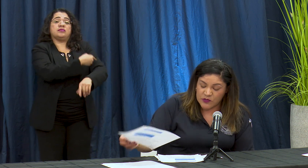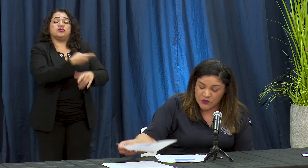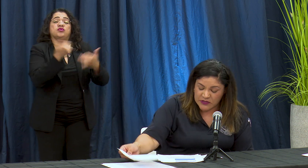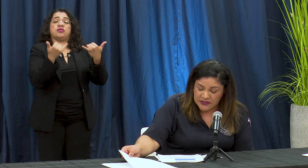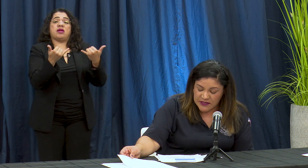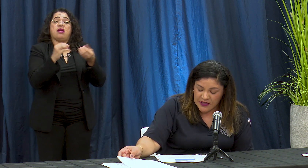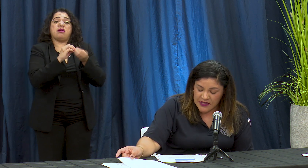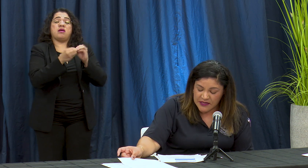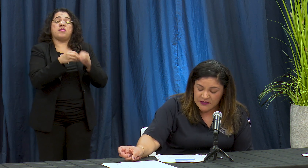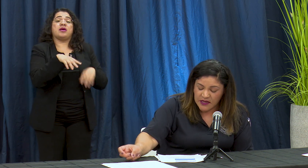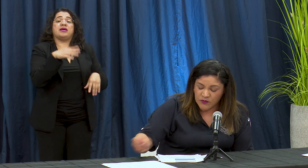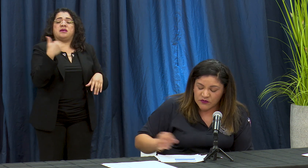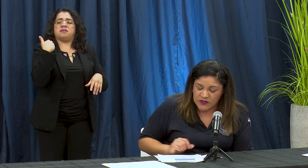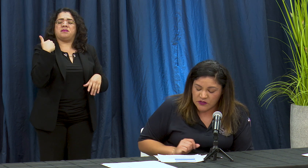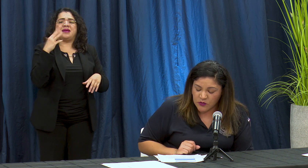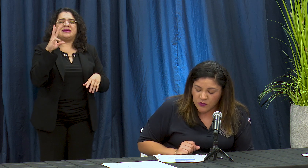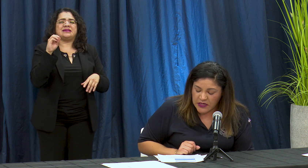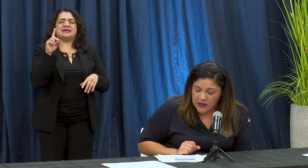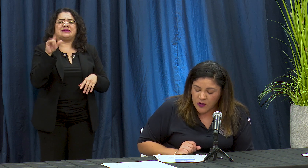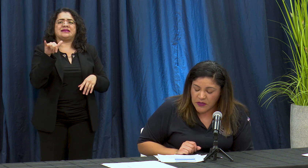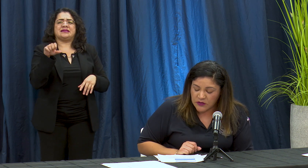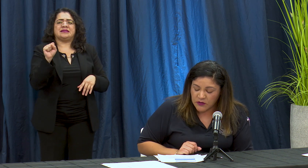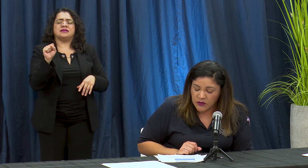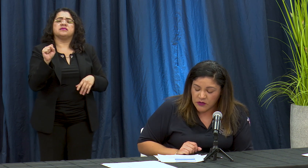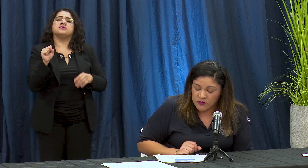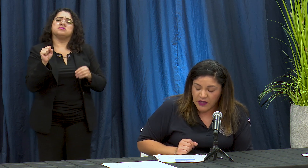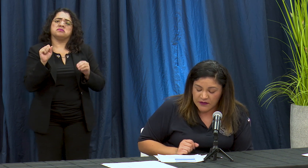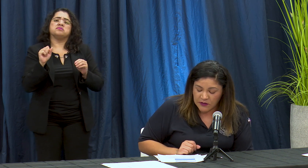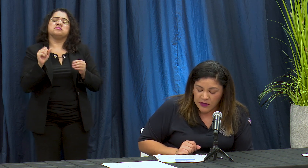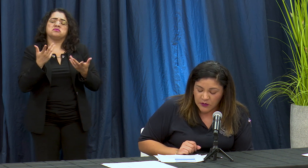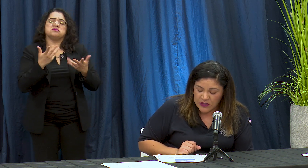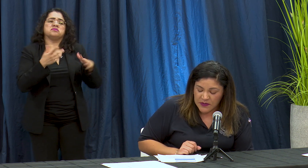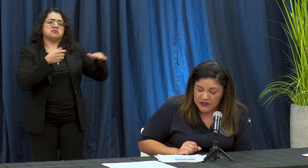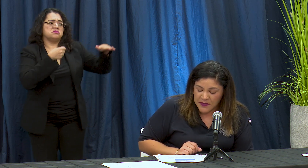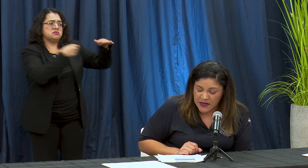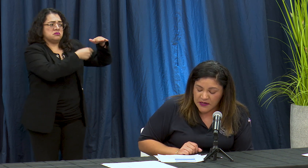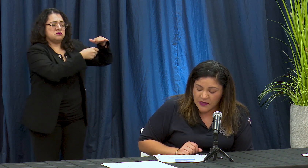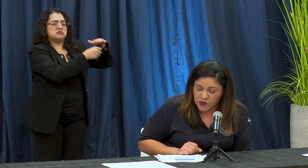Sesenta diaz hemos visto un leaguer amento durante la última semana en el